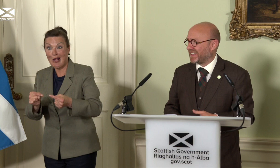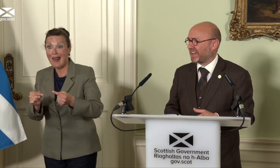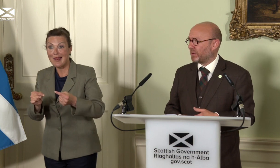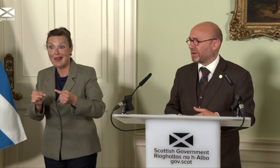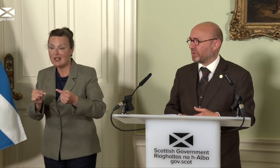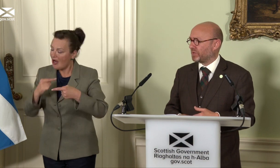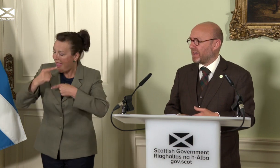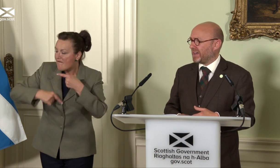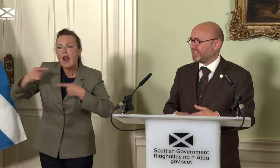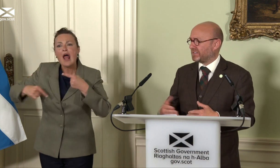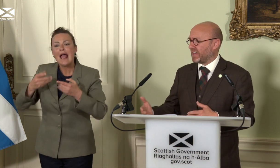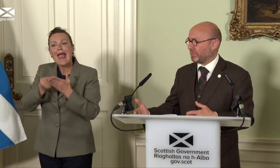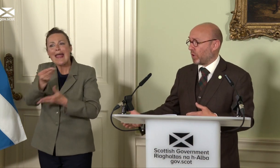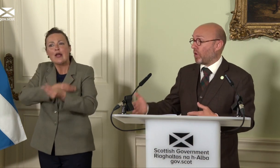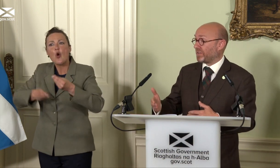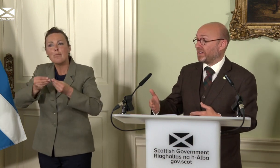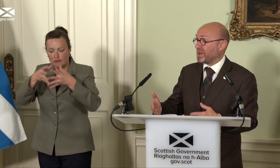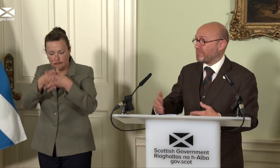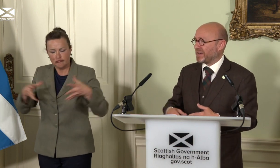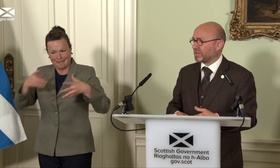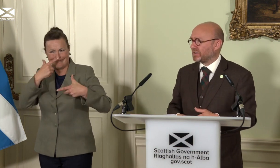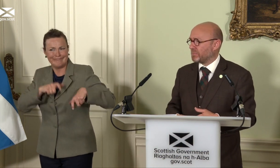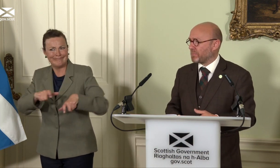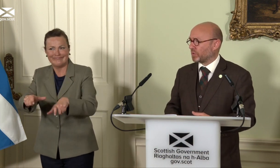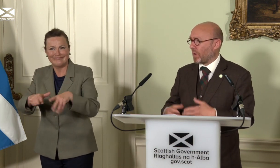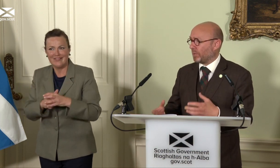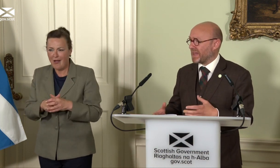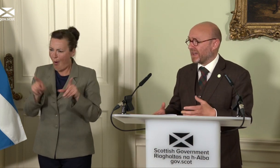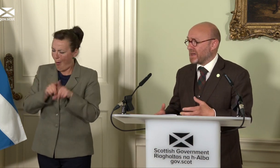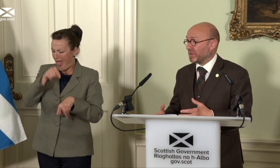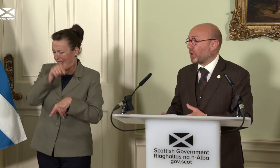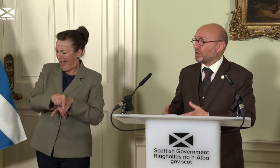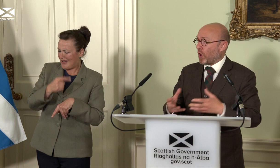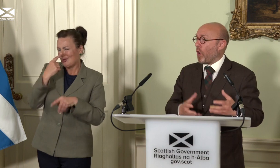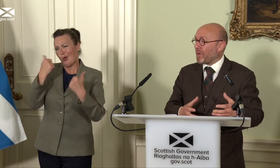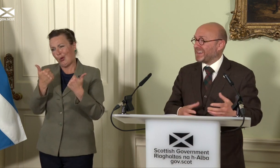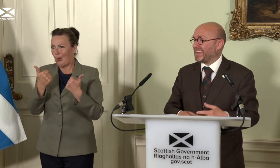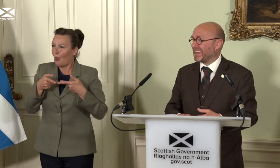economic growth is sustainable, or that it measures people’s wellbeing. But Scotland is already taking